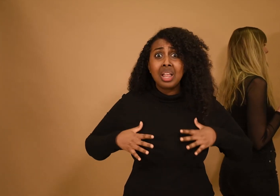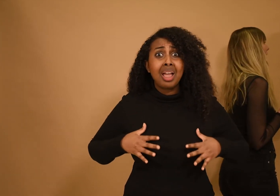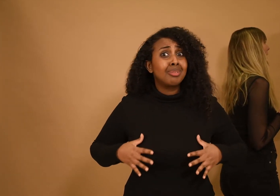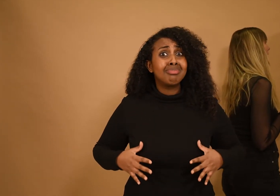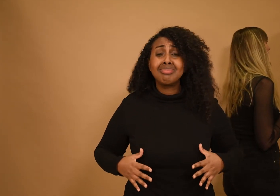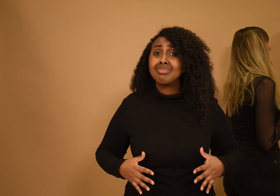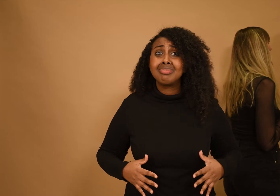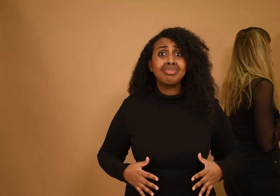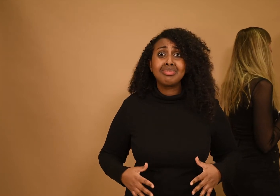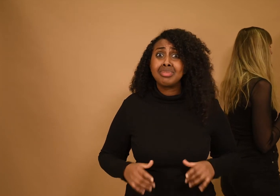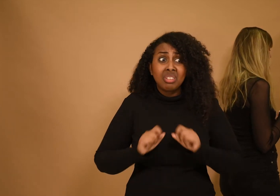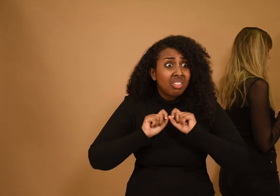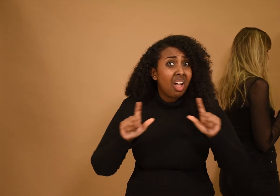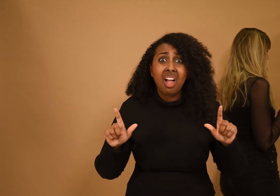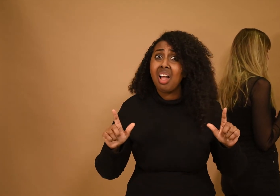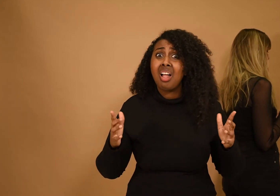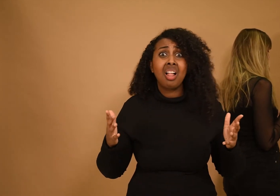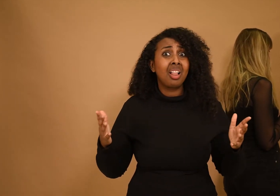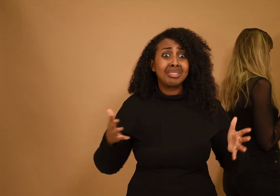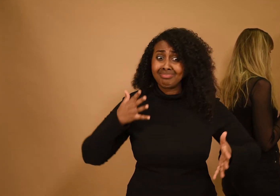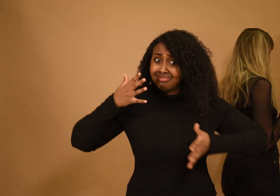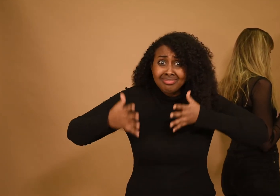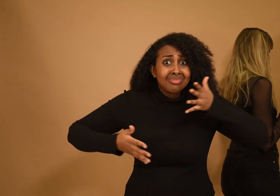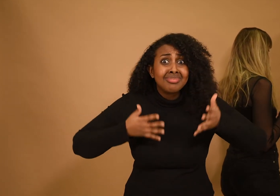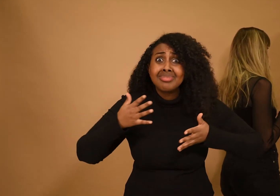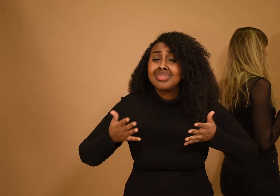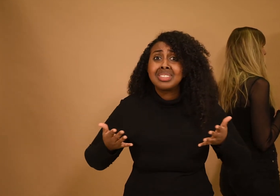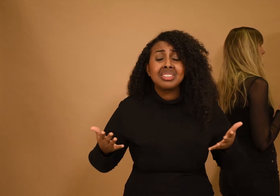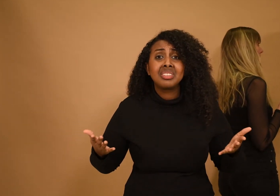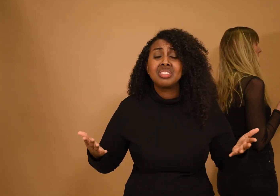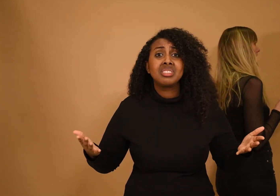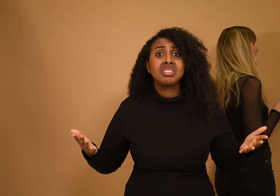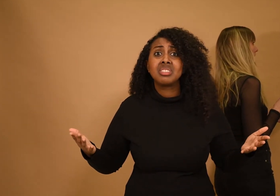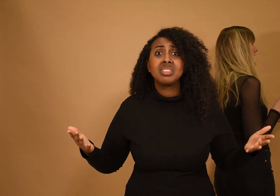no language, no accent, no sign, no past, no future